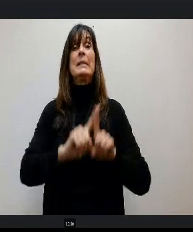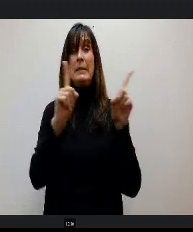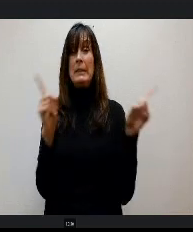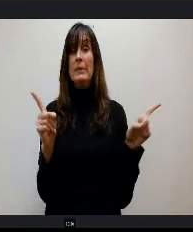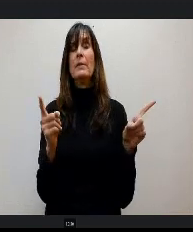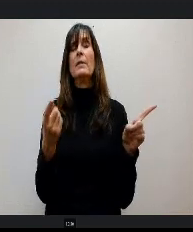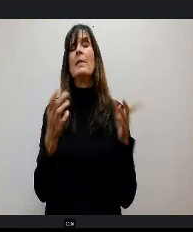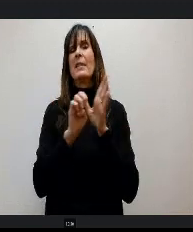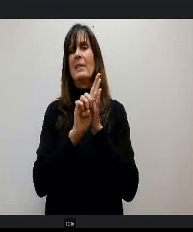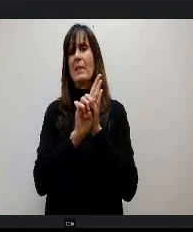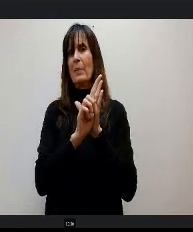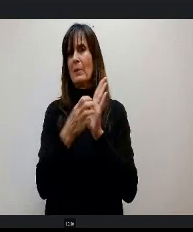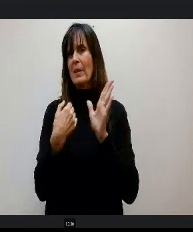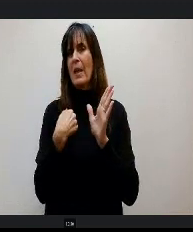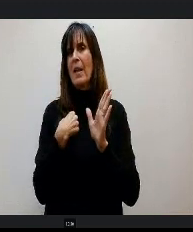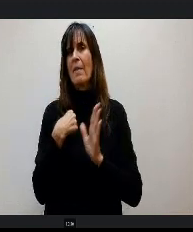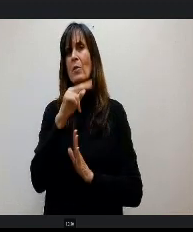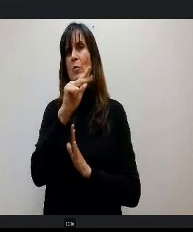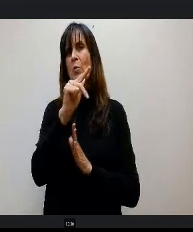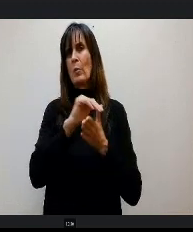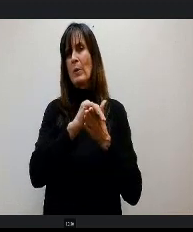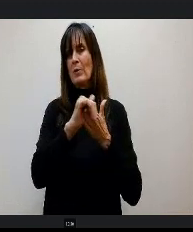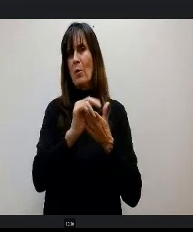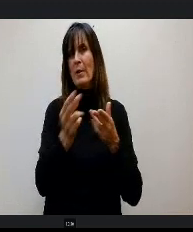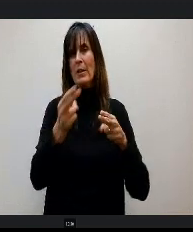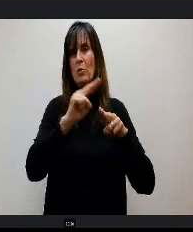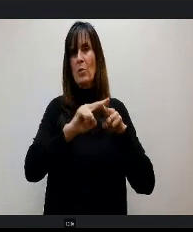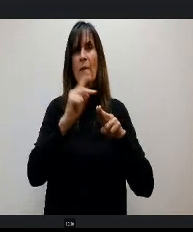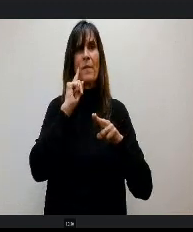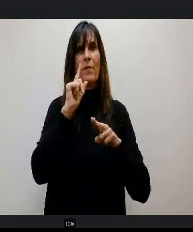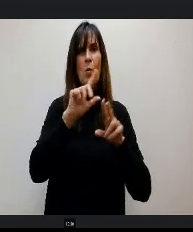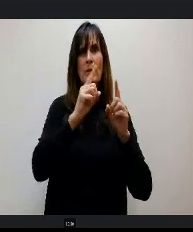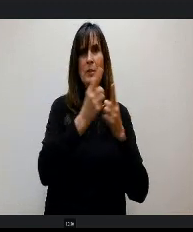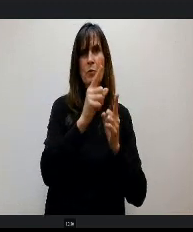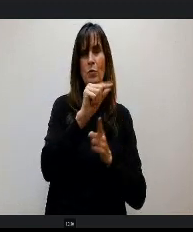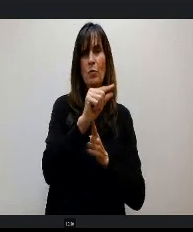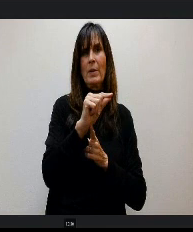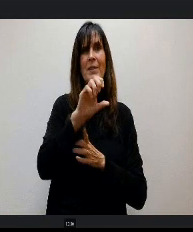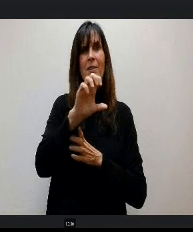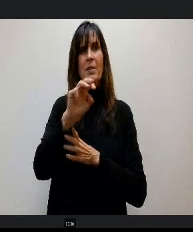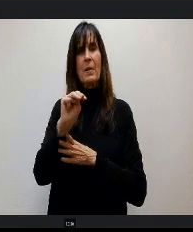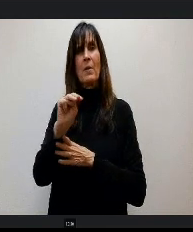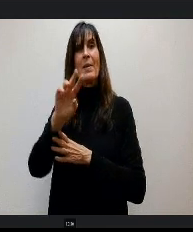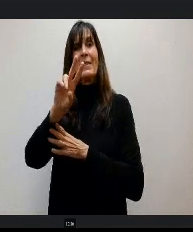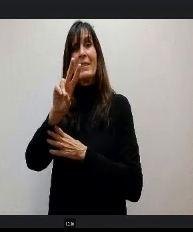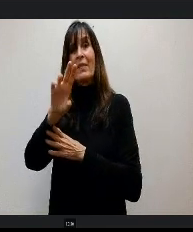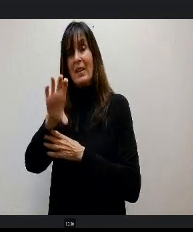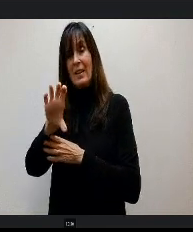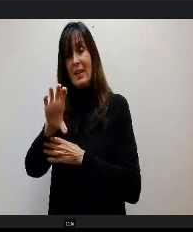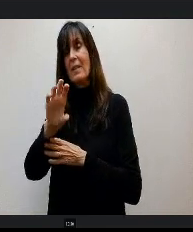$23 increase for District 20 Cheyenne Mountain 78, Fountain Fort Carson 300 and